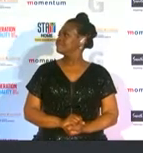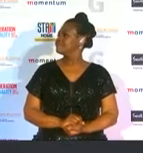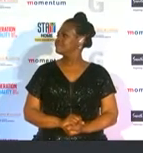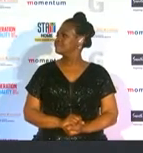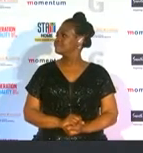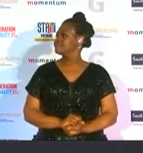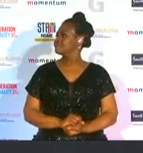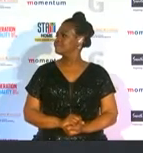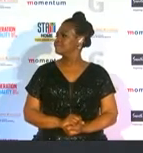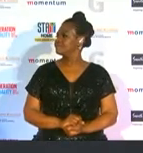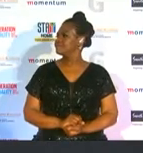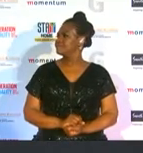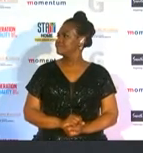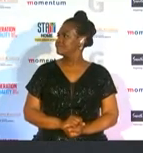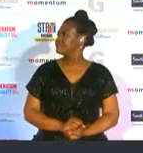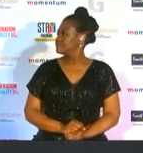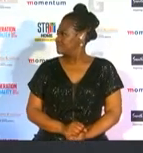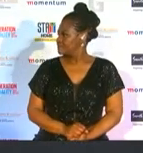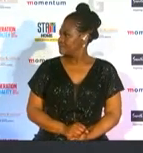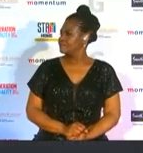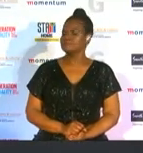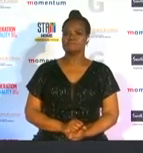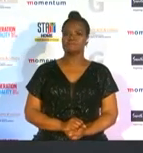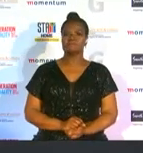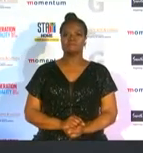the experienced writer never misses a beat from golf to netball